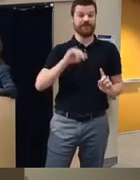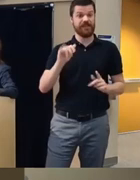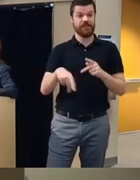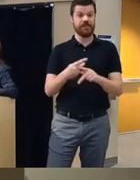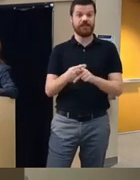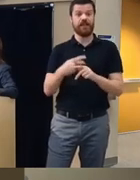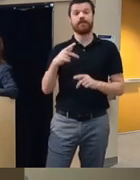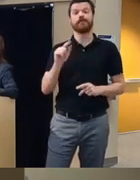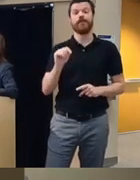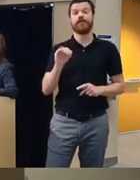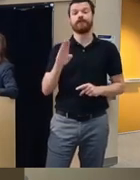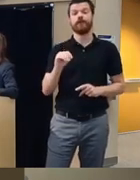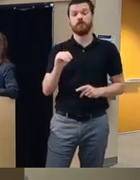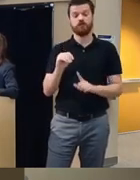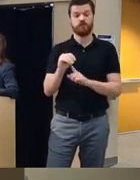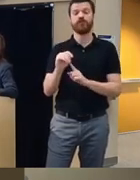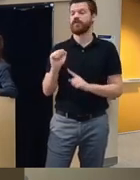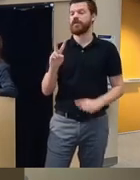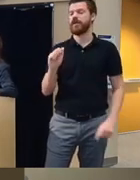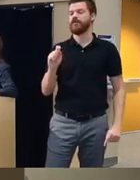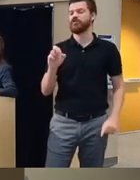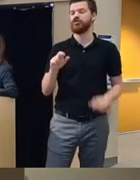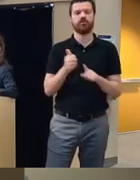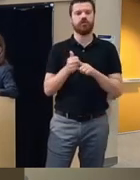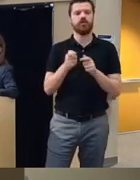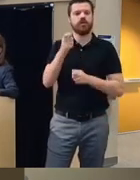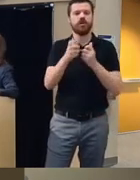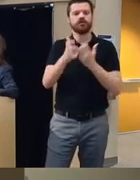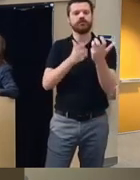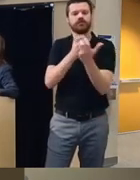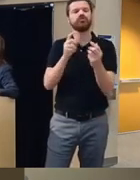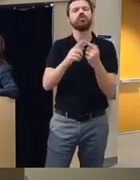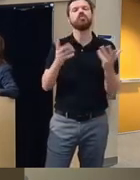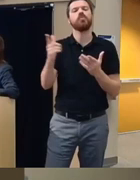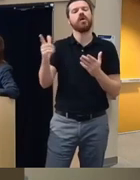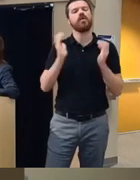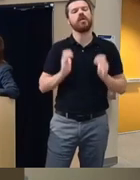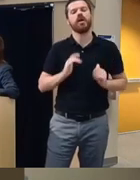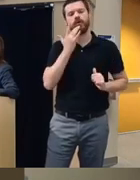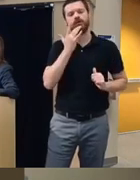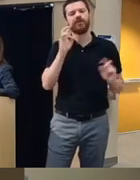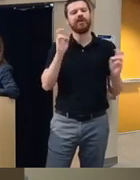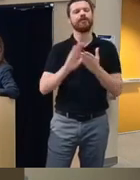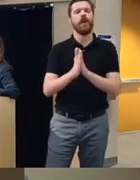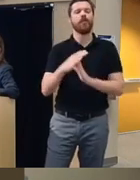you have an avatar that can be customizable to the client's liking it serves as a coach